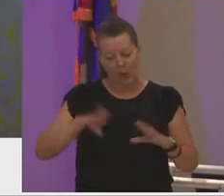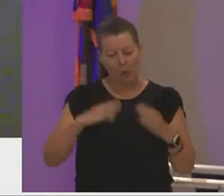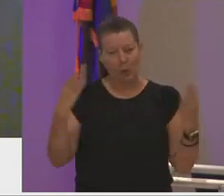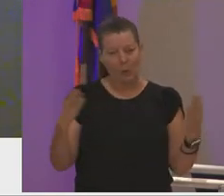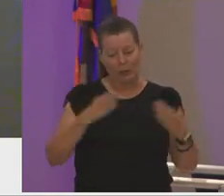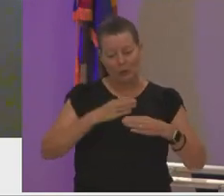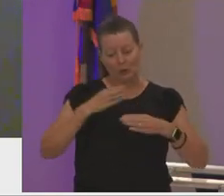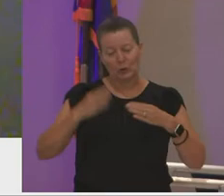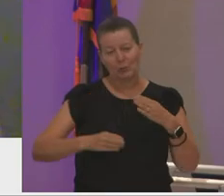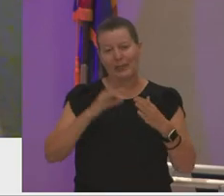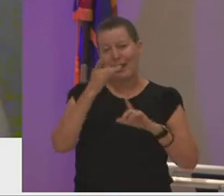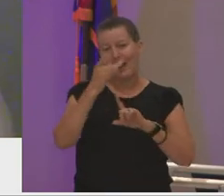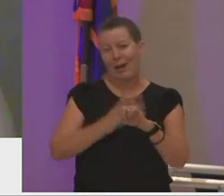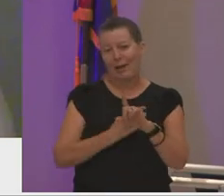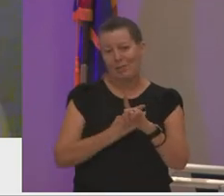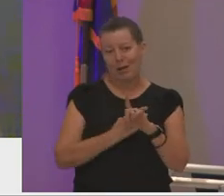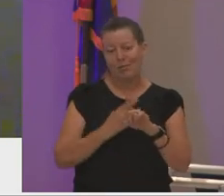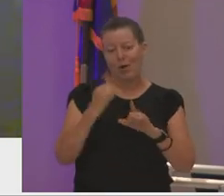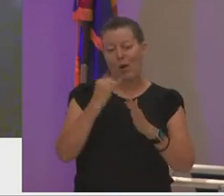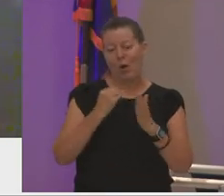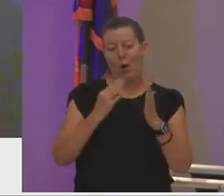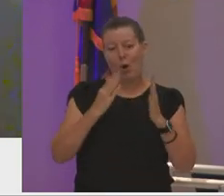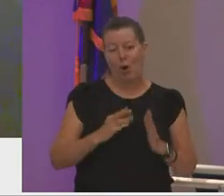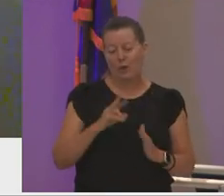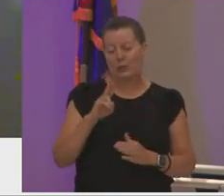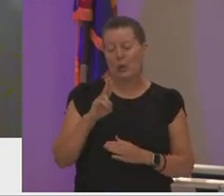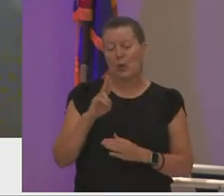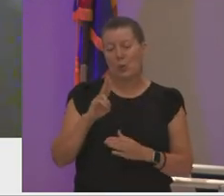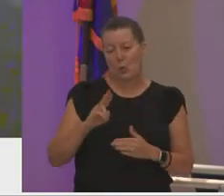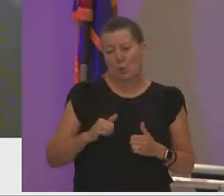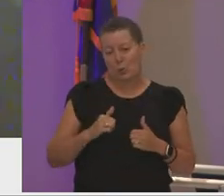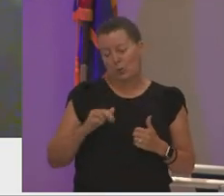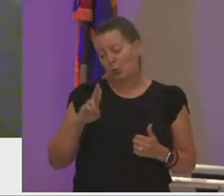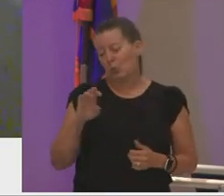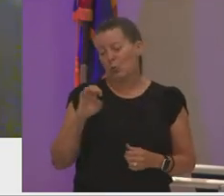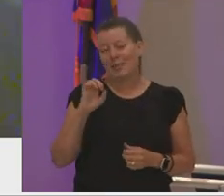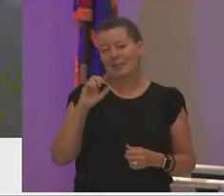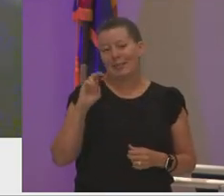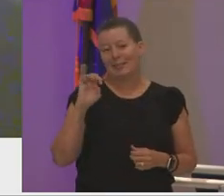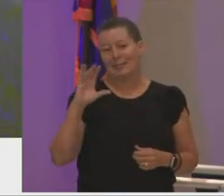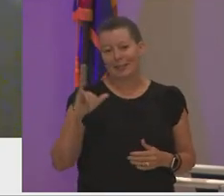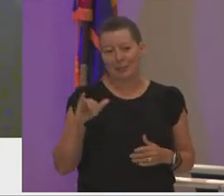an eight-month artist residency i've been living here for almost two years now furthering my career